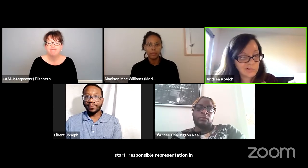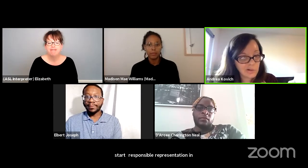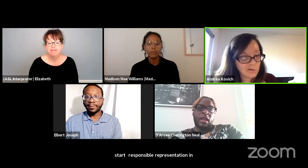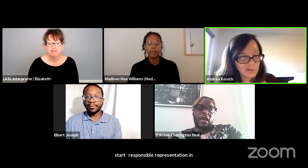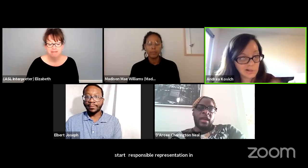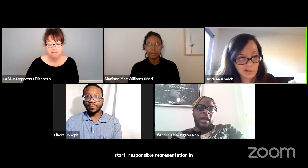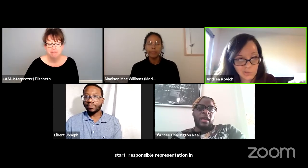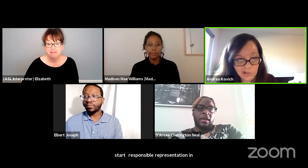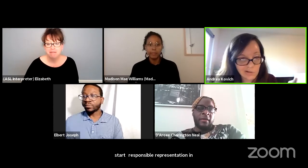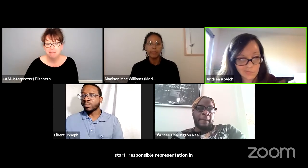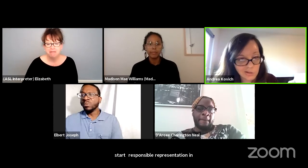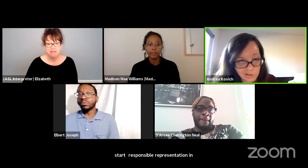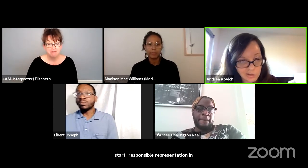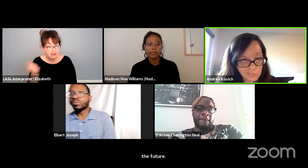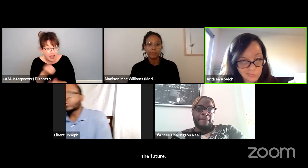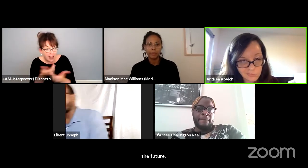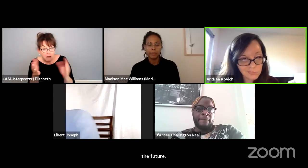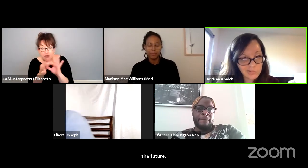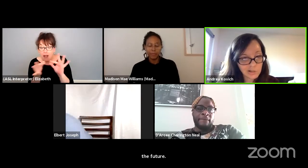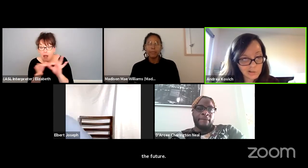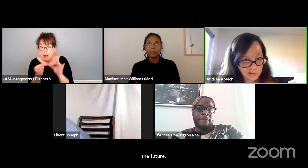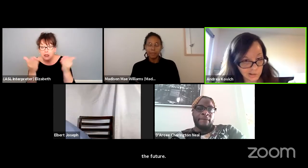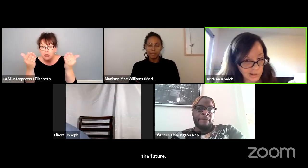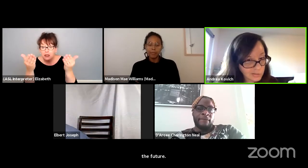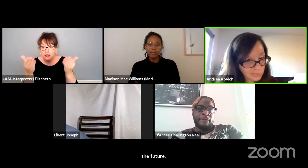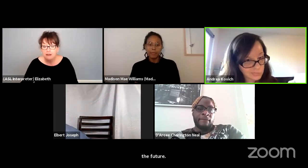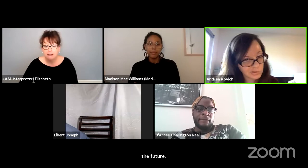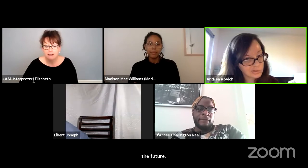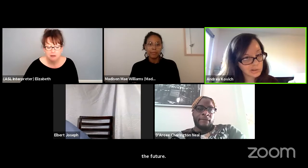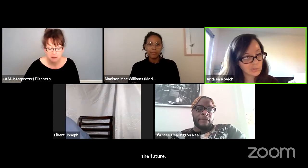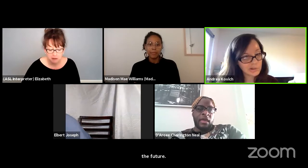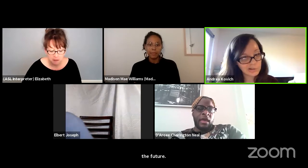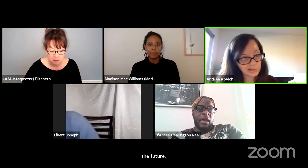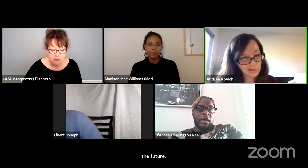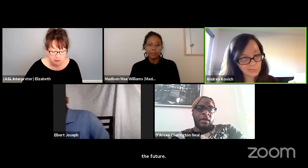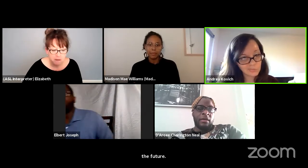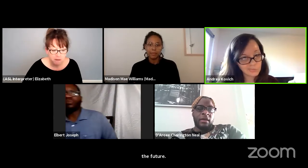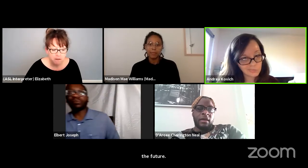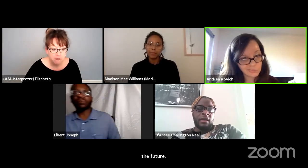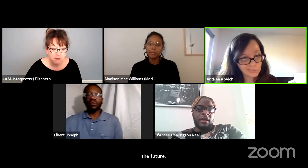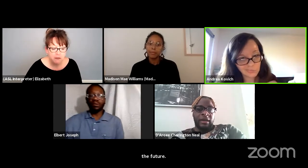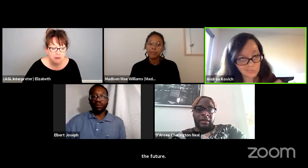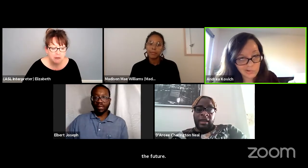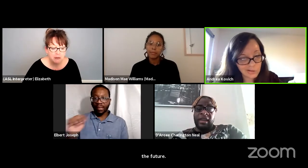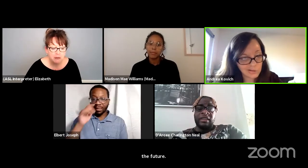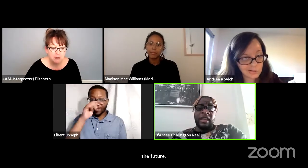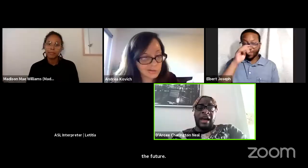so anyone have thoughts? D'Arcee do you wanna start? I can, yeah.